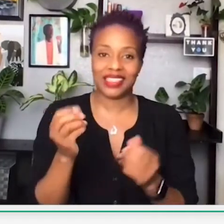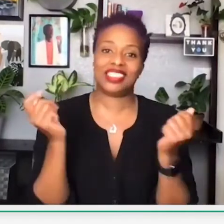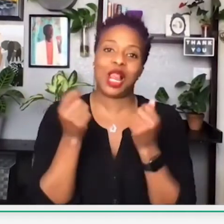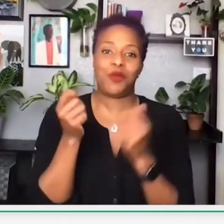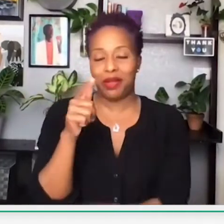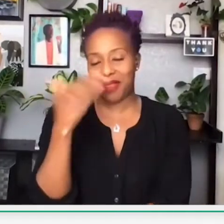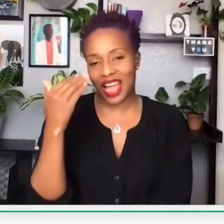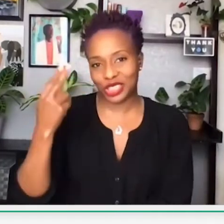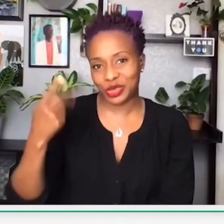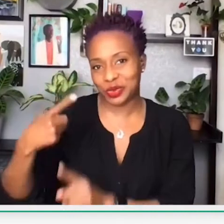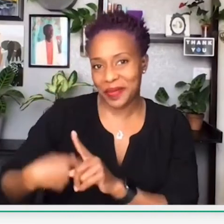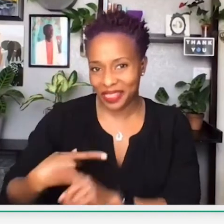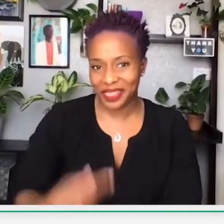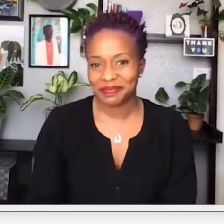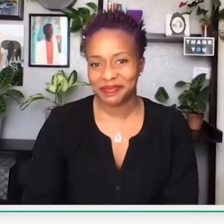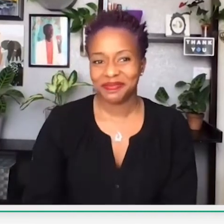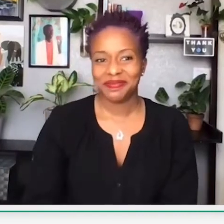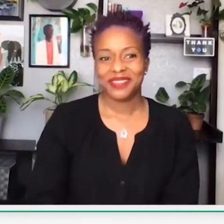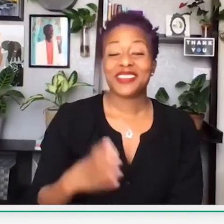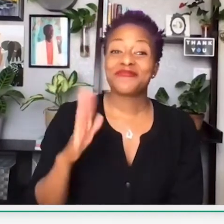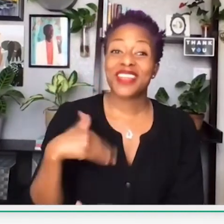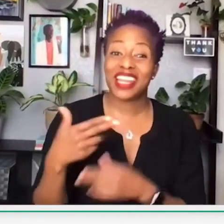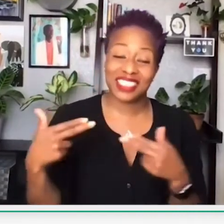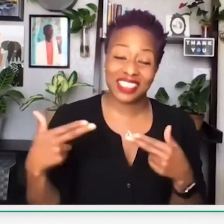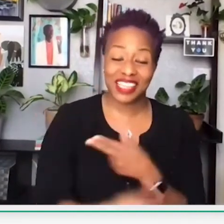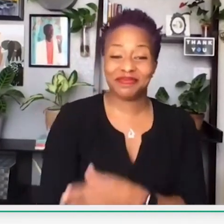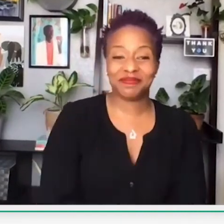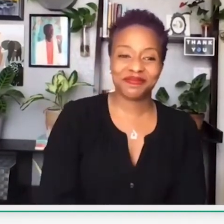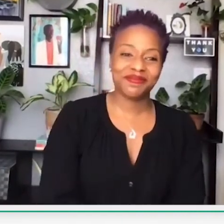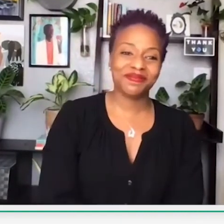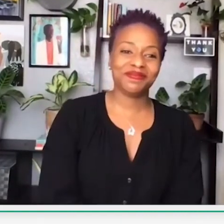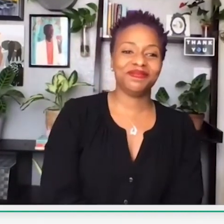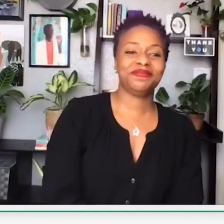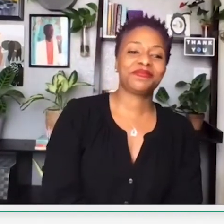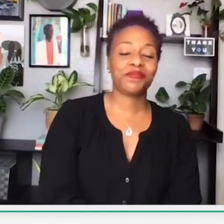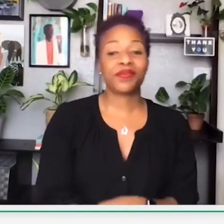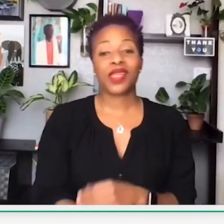within the community, and celebrating Black History Month. Next slide.